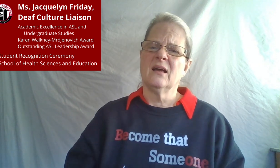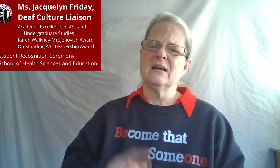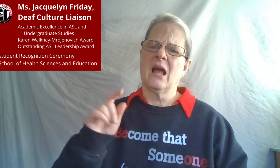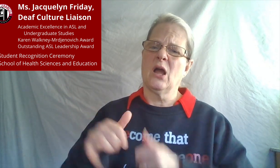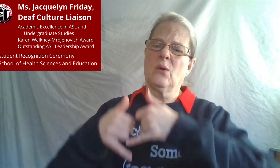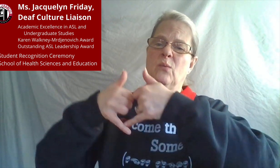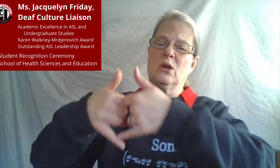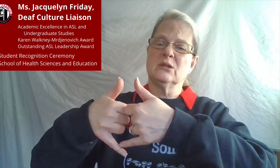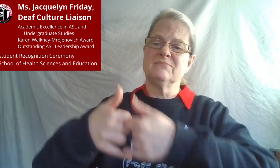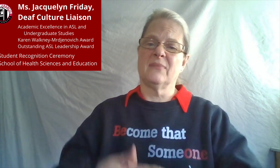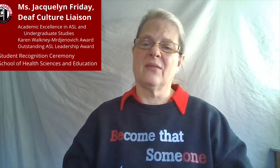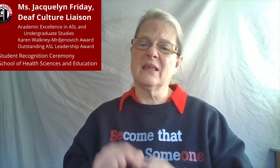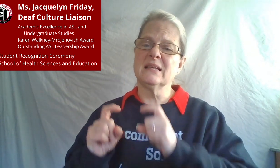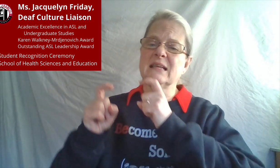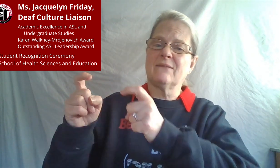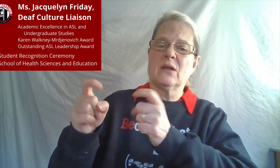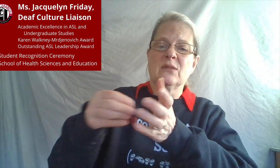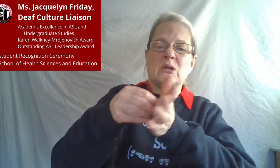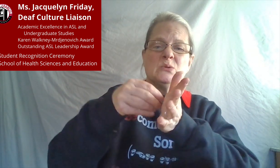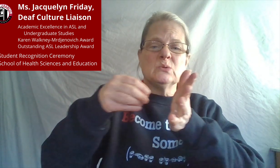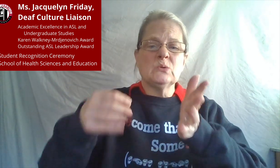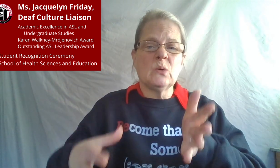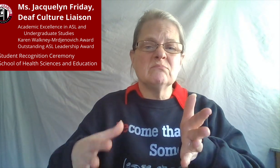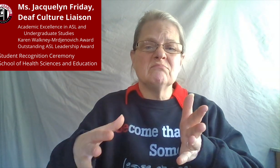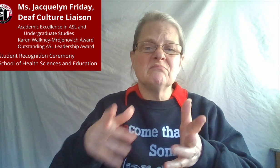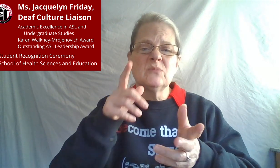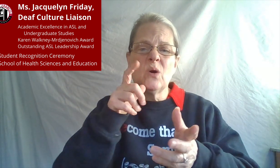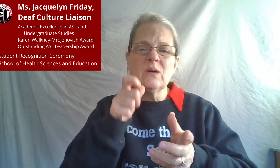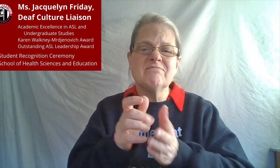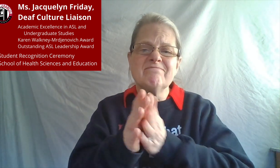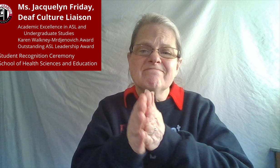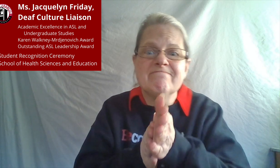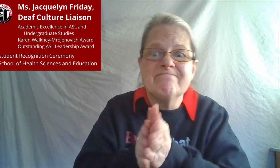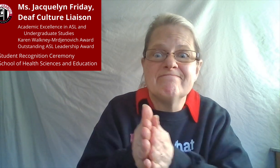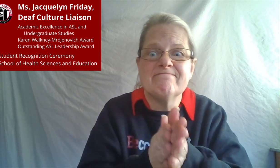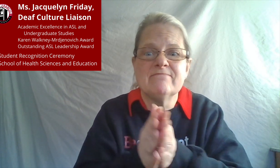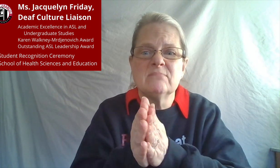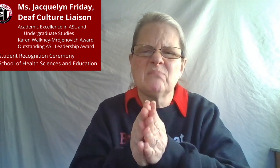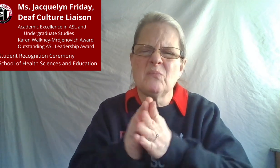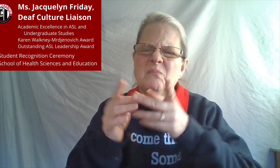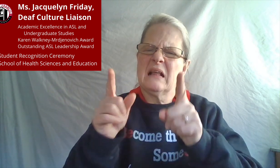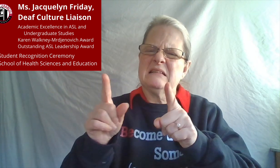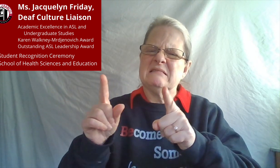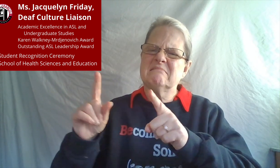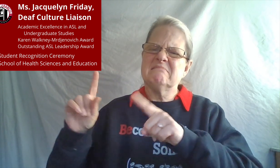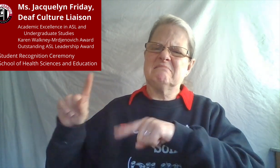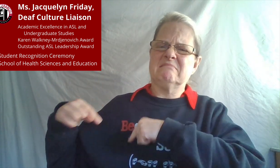becoming a life-long learner of ASL and Deaf culture.